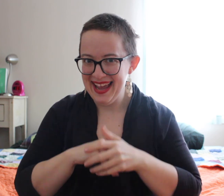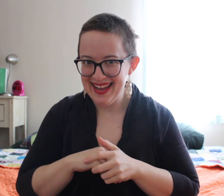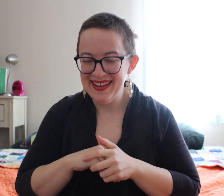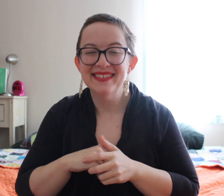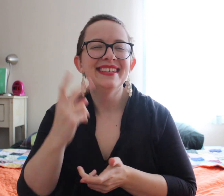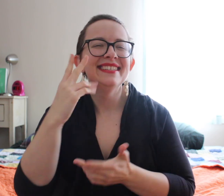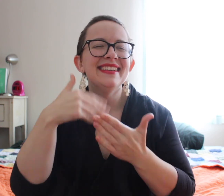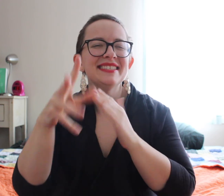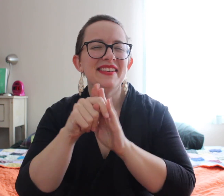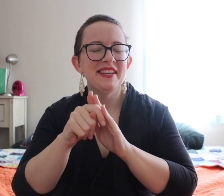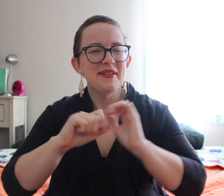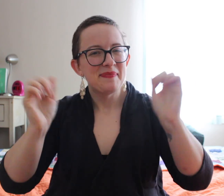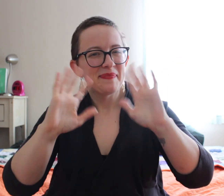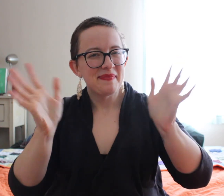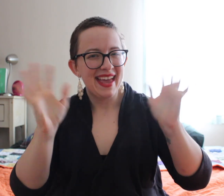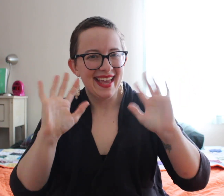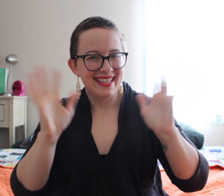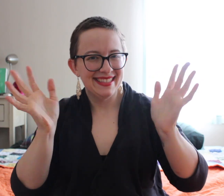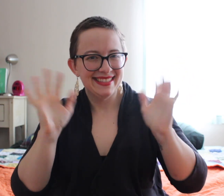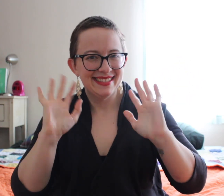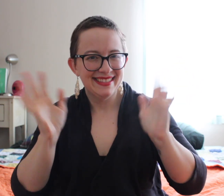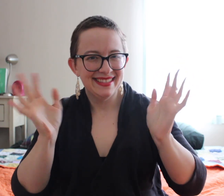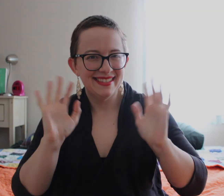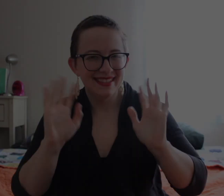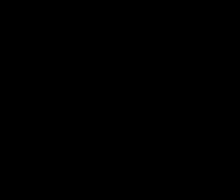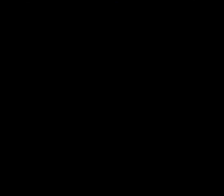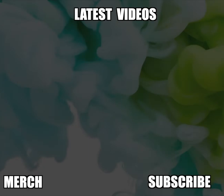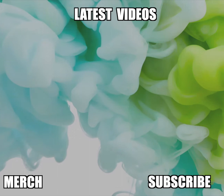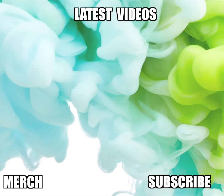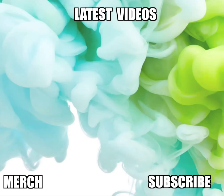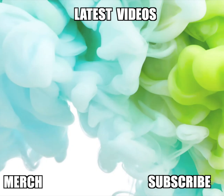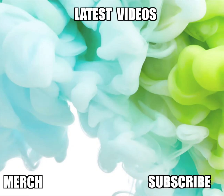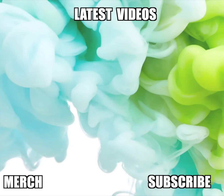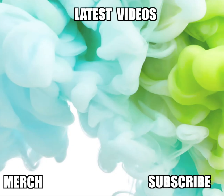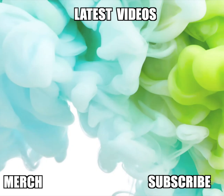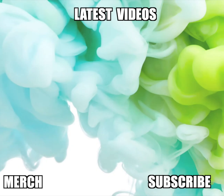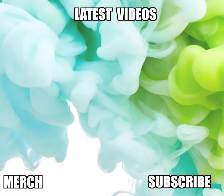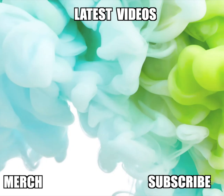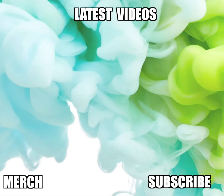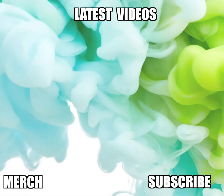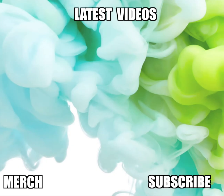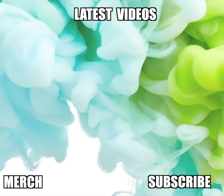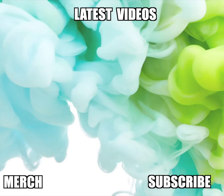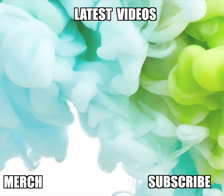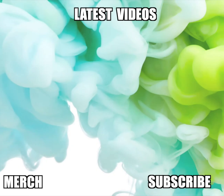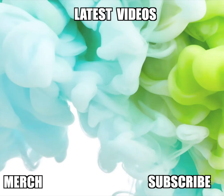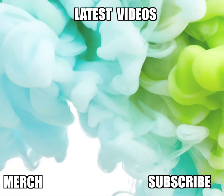So definitely watch out for that see in the next video. Bye! I don't want to be alone...